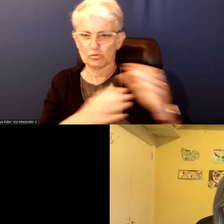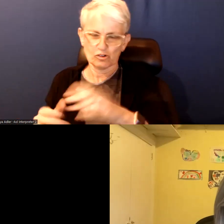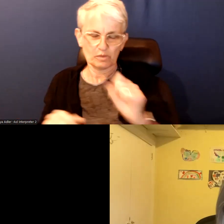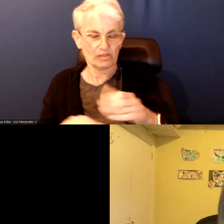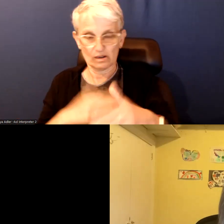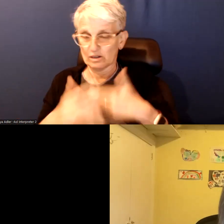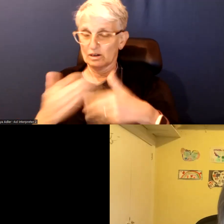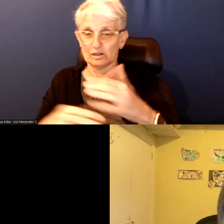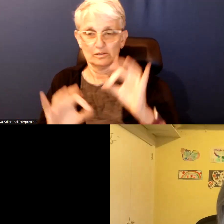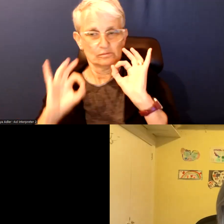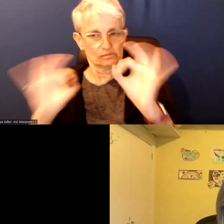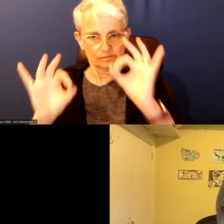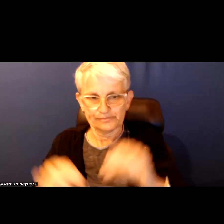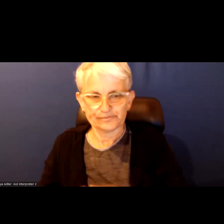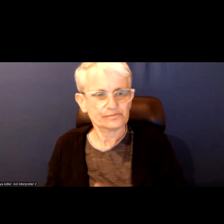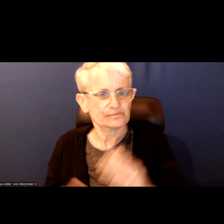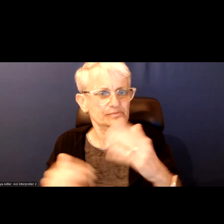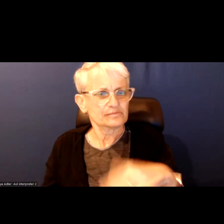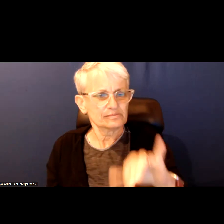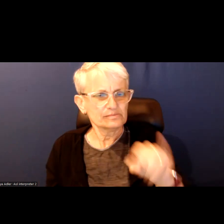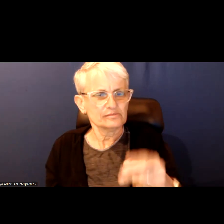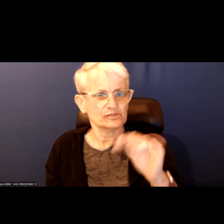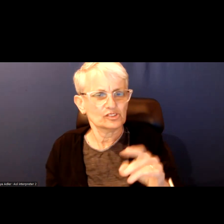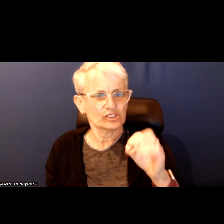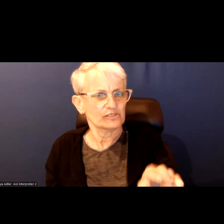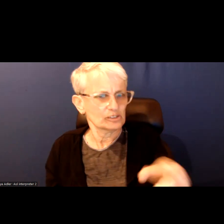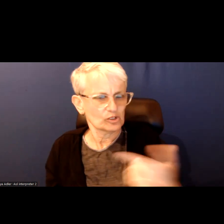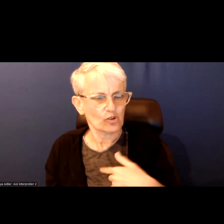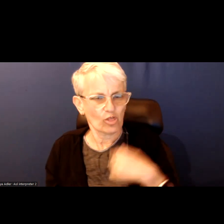So, Jennifer what are your thoughts on the kind of leader we need?